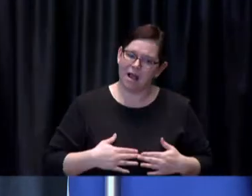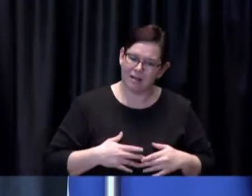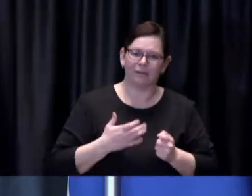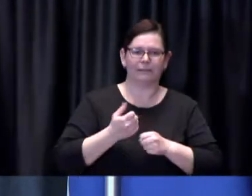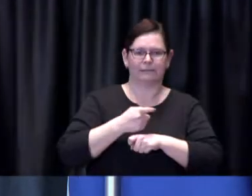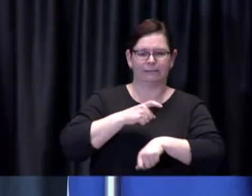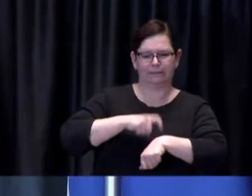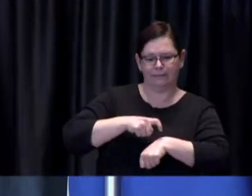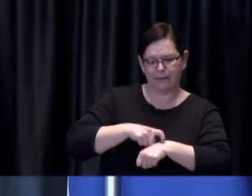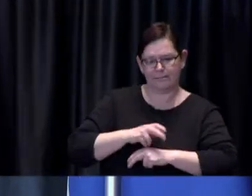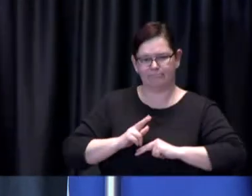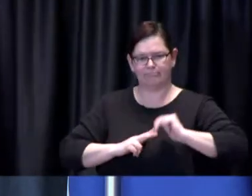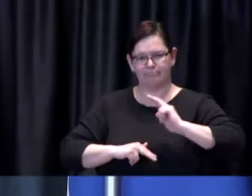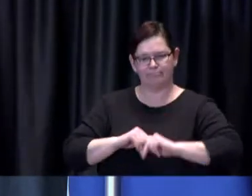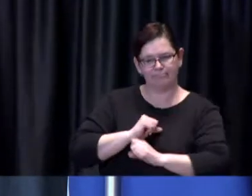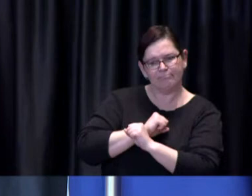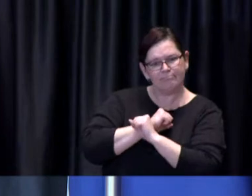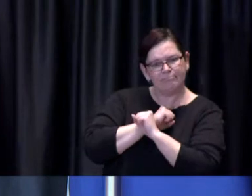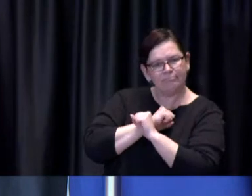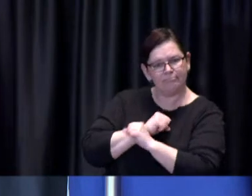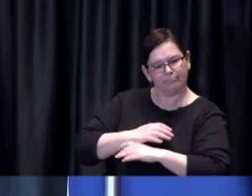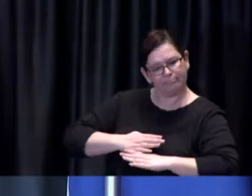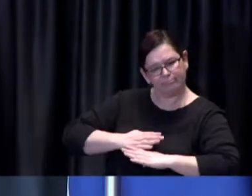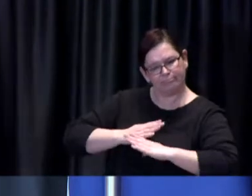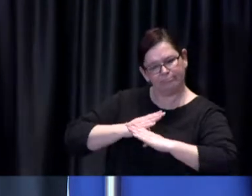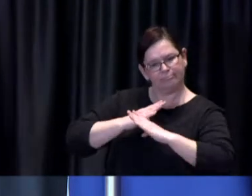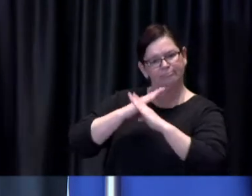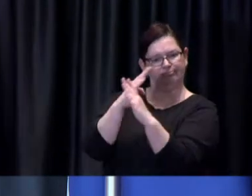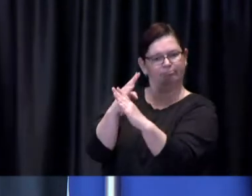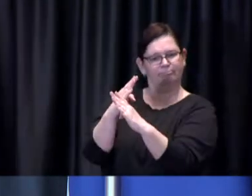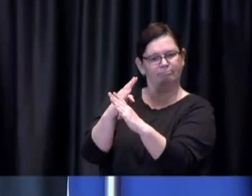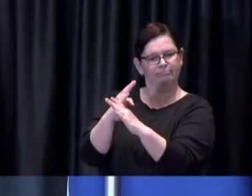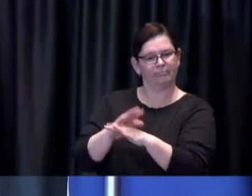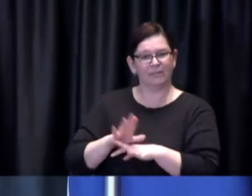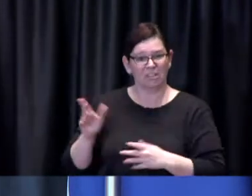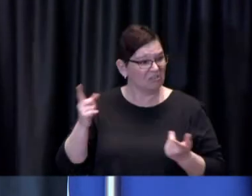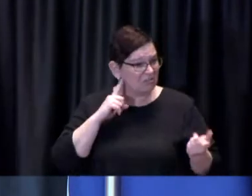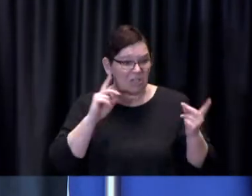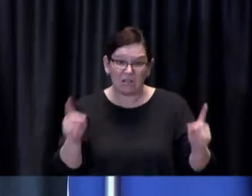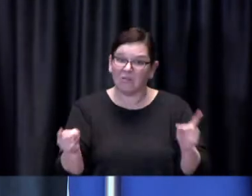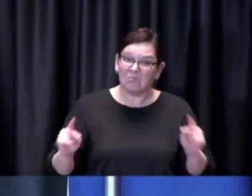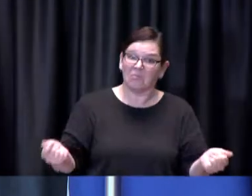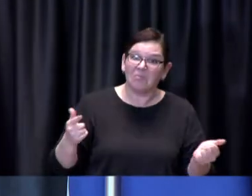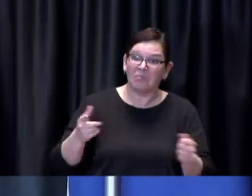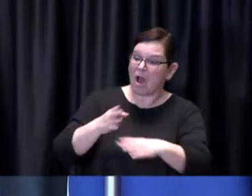But it doesn't happen overnight. It takes at least two weeks.